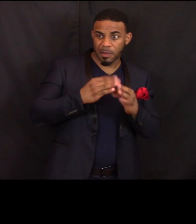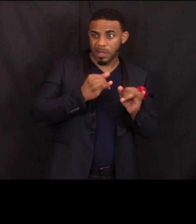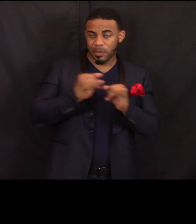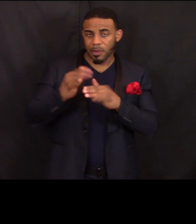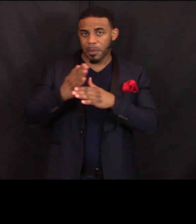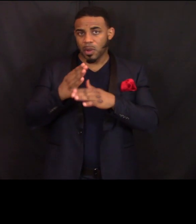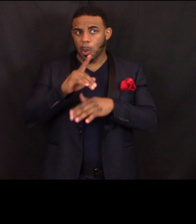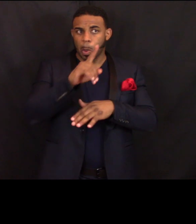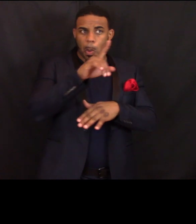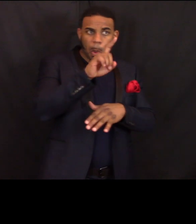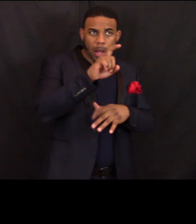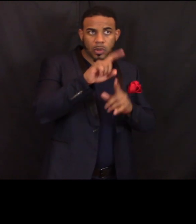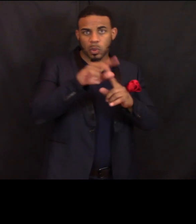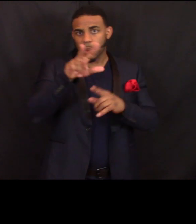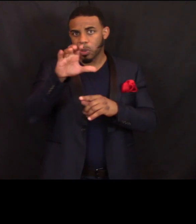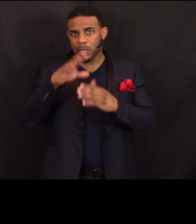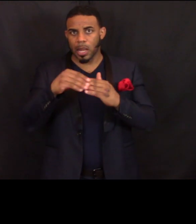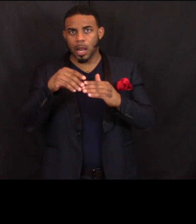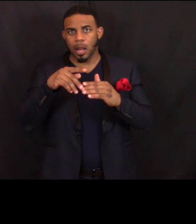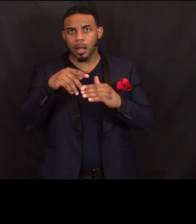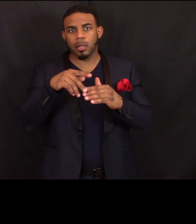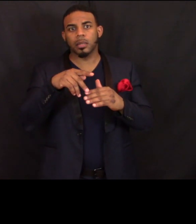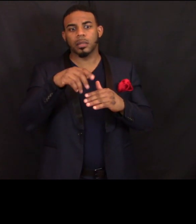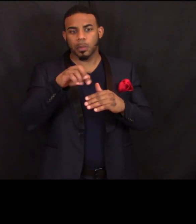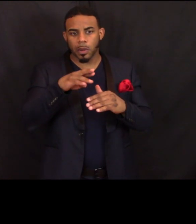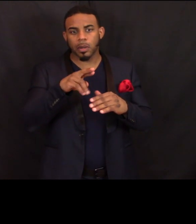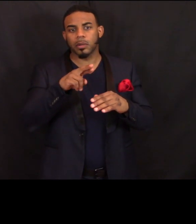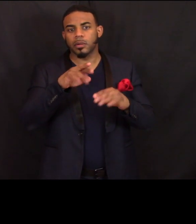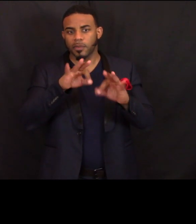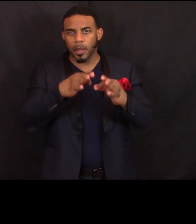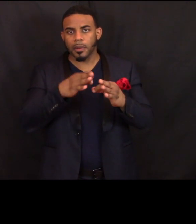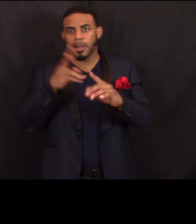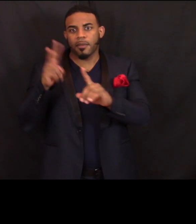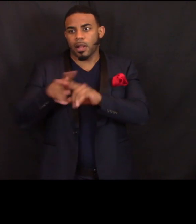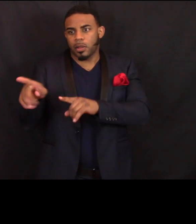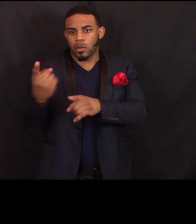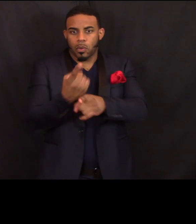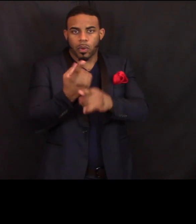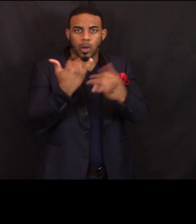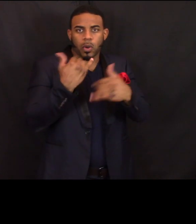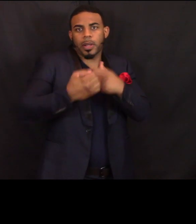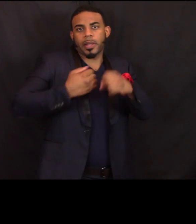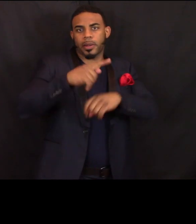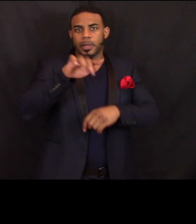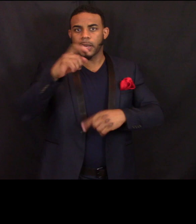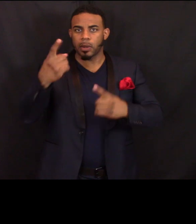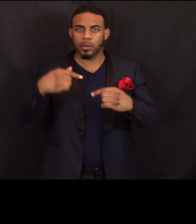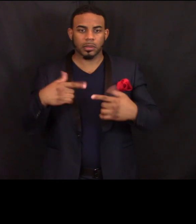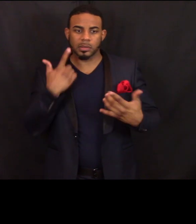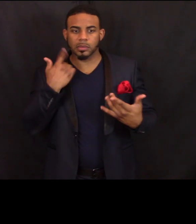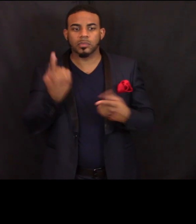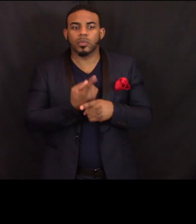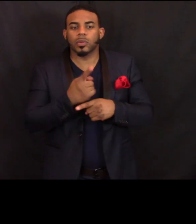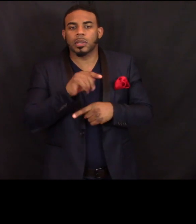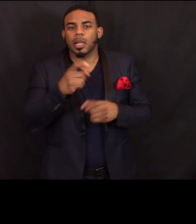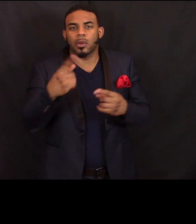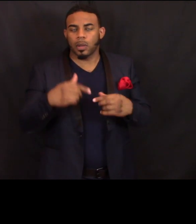between $100 to 300 in filing their regular, current year tax return, just an ordinary tax return,